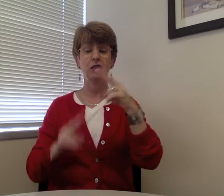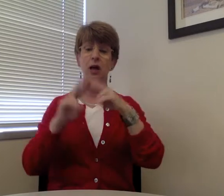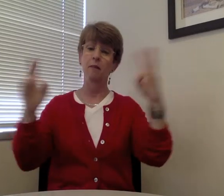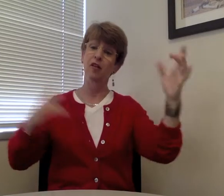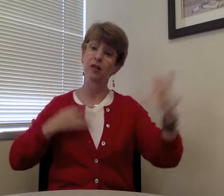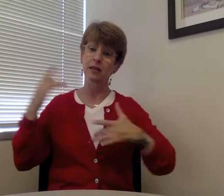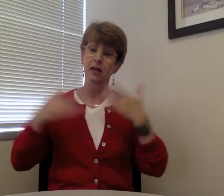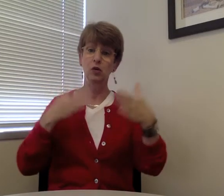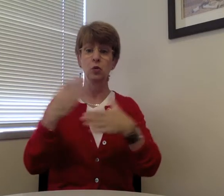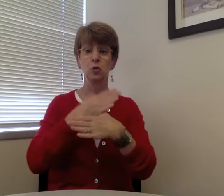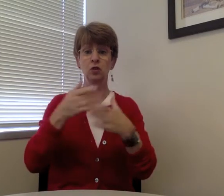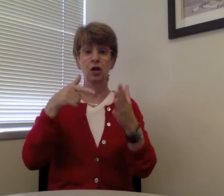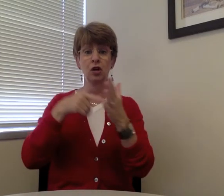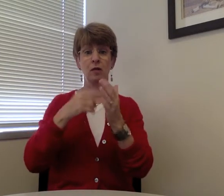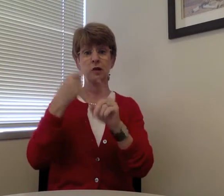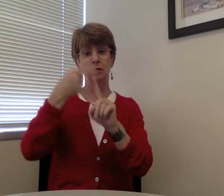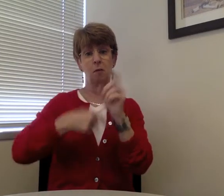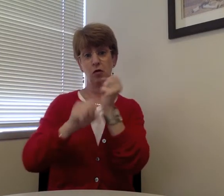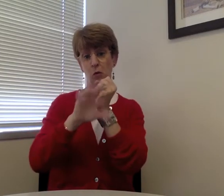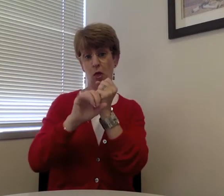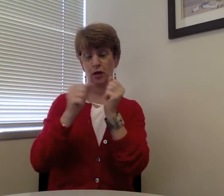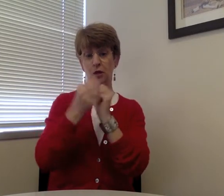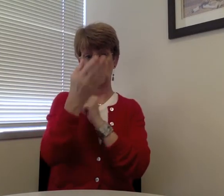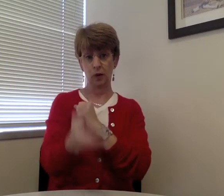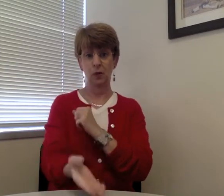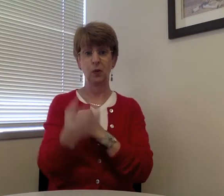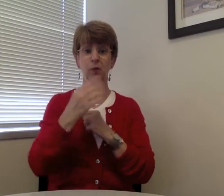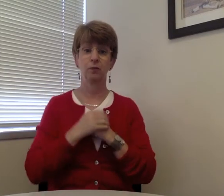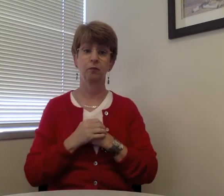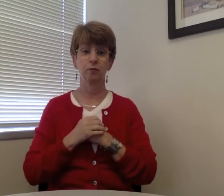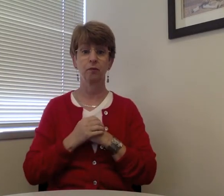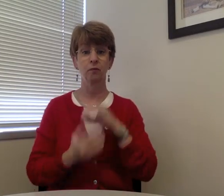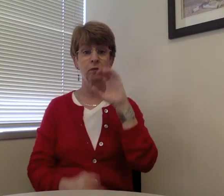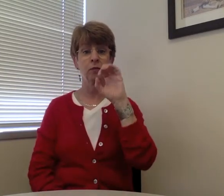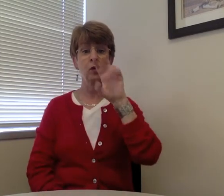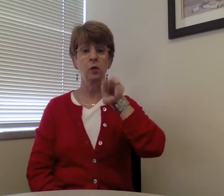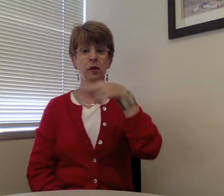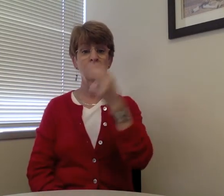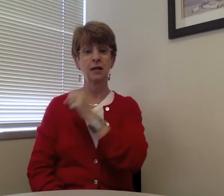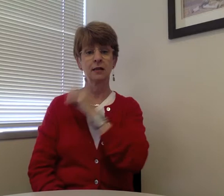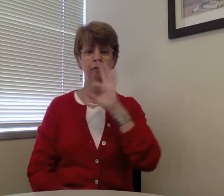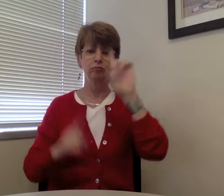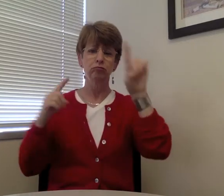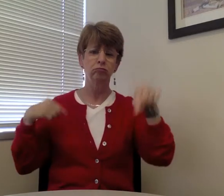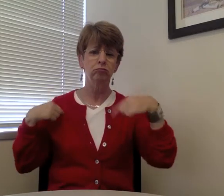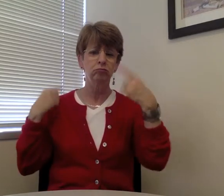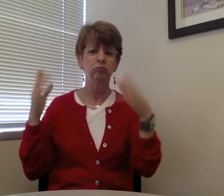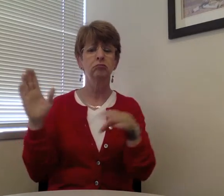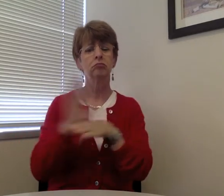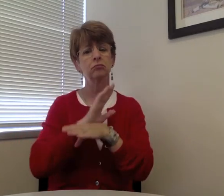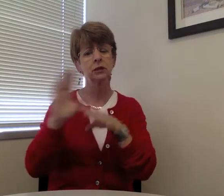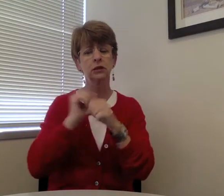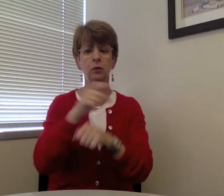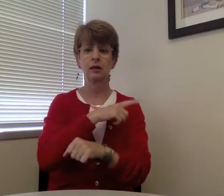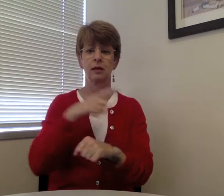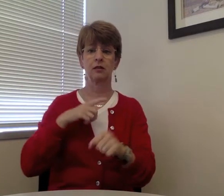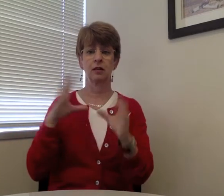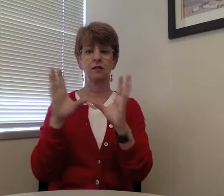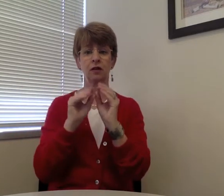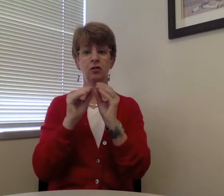month's bulletin with you. ODHH's staff have been quite busy this year with legislative